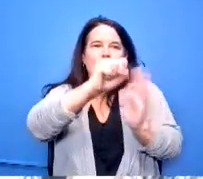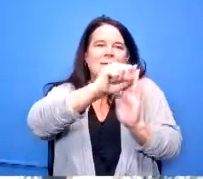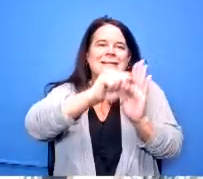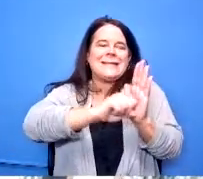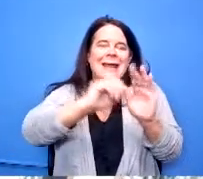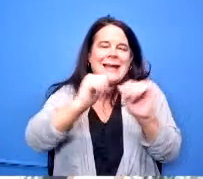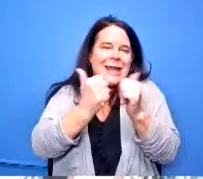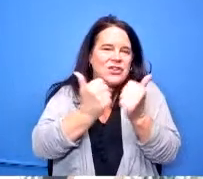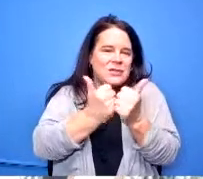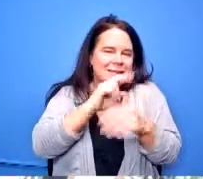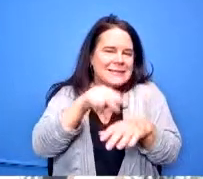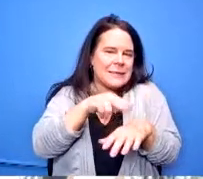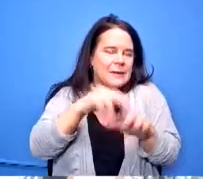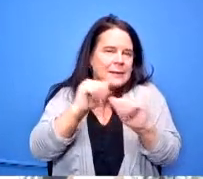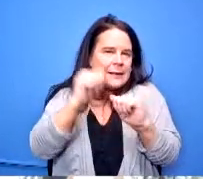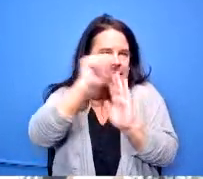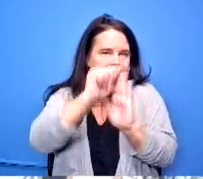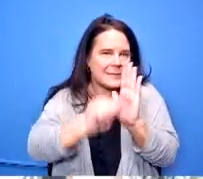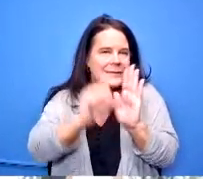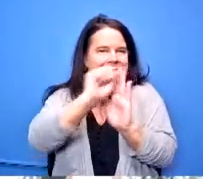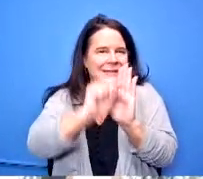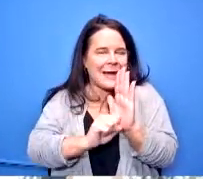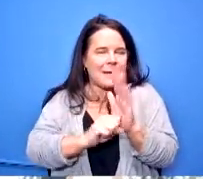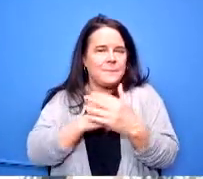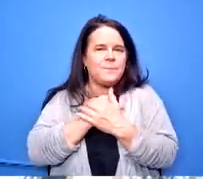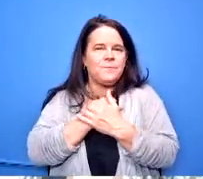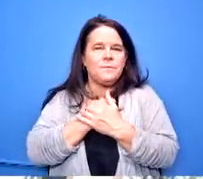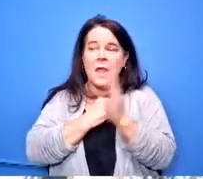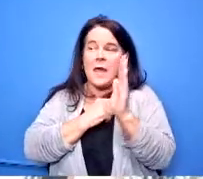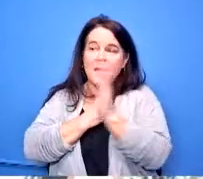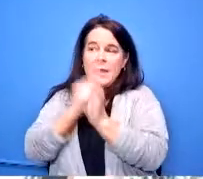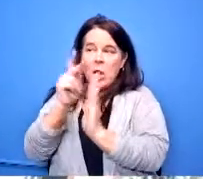work with the ofcc their policies are pretty good for economically disadvantaged business